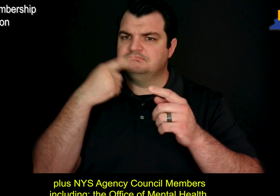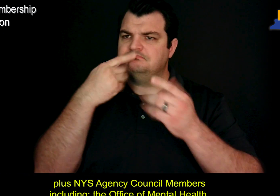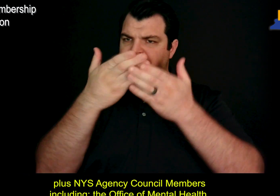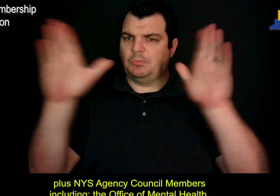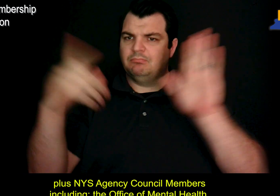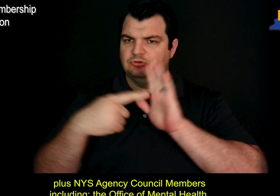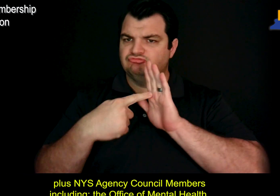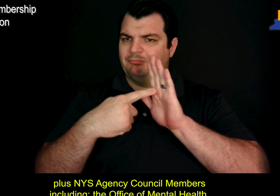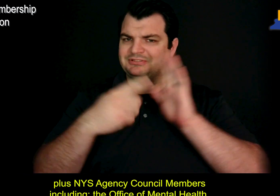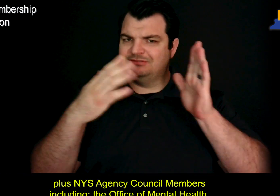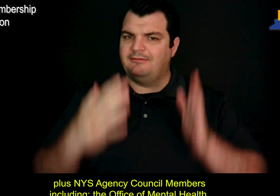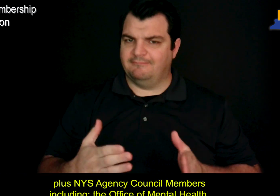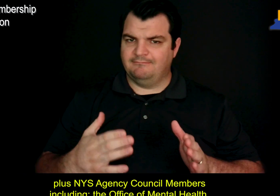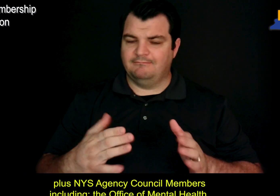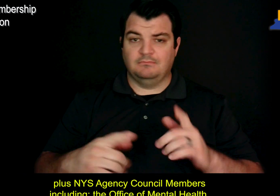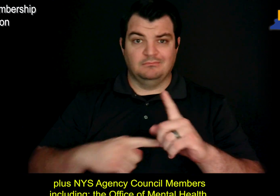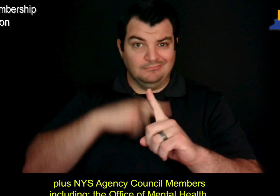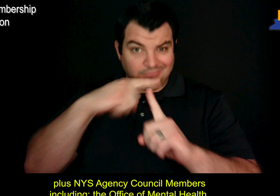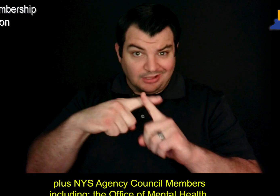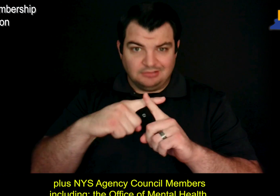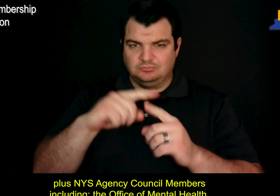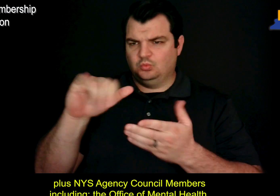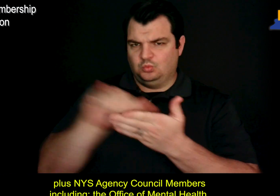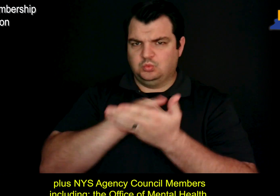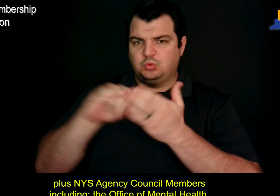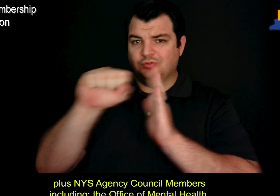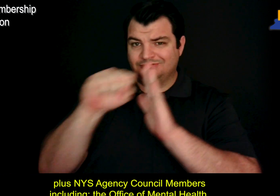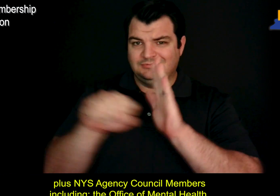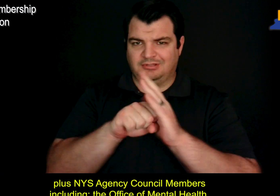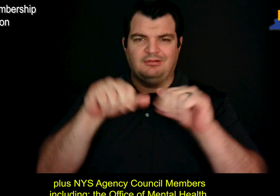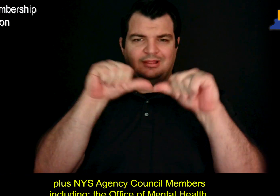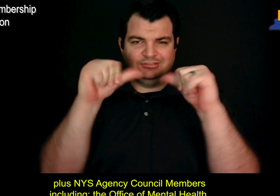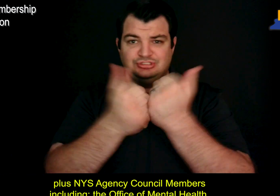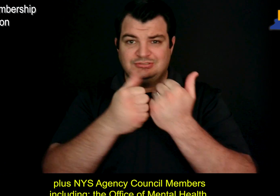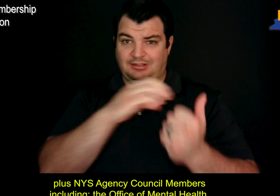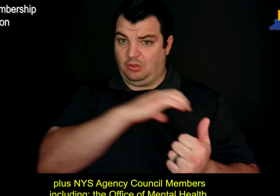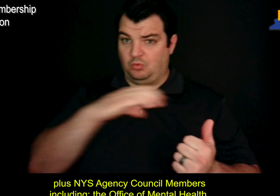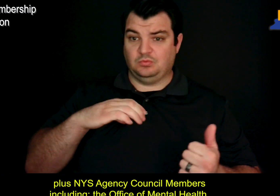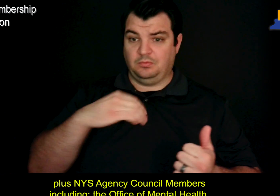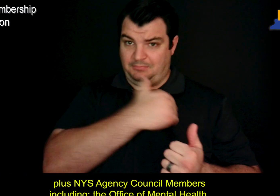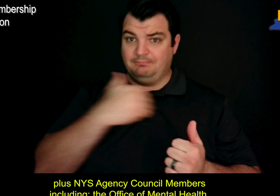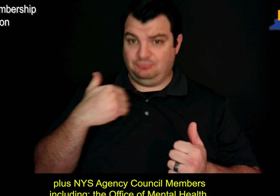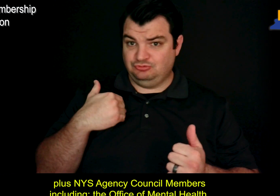plus NYS Agency Council Members including; the Office of Mental Health,